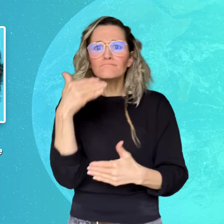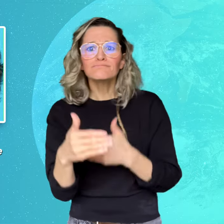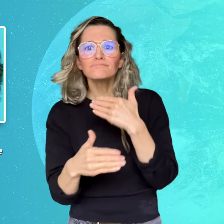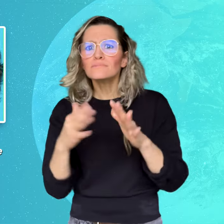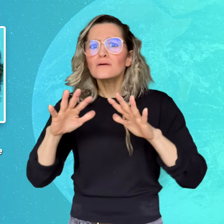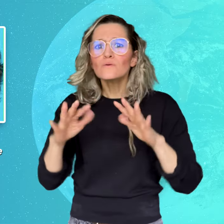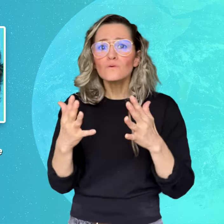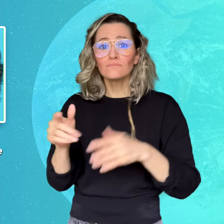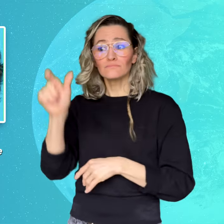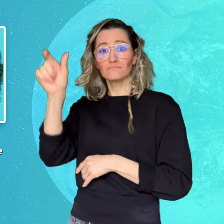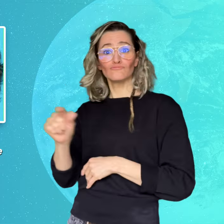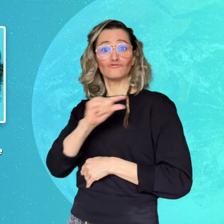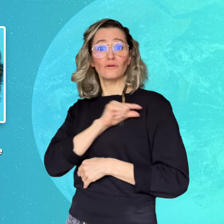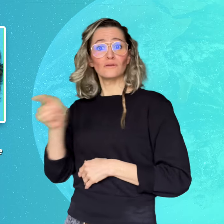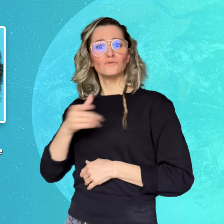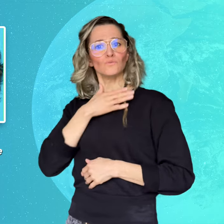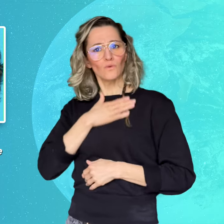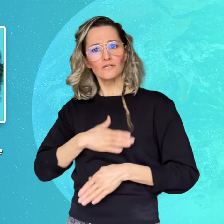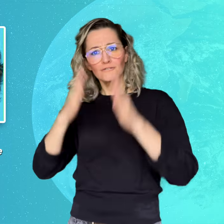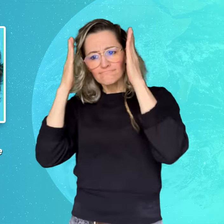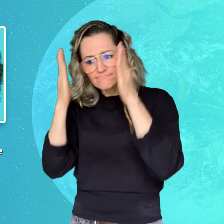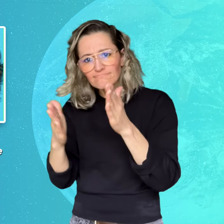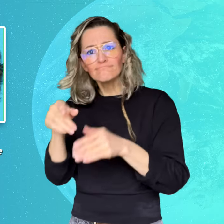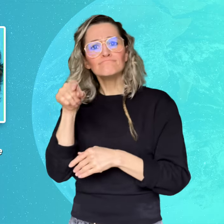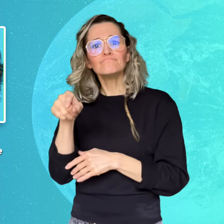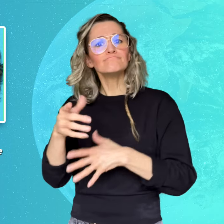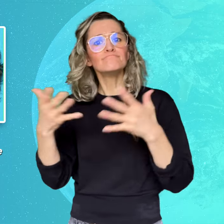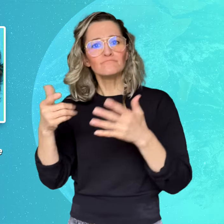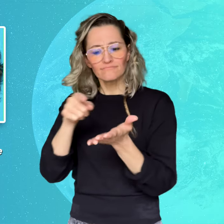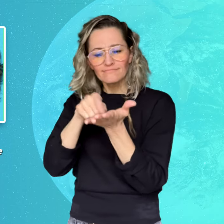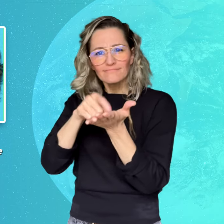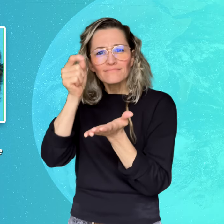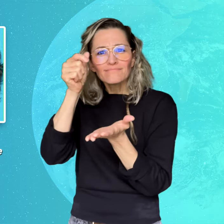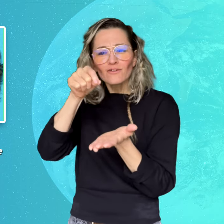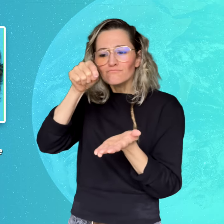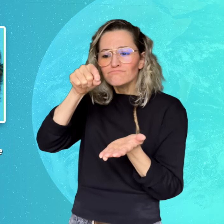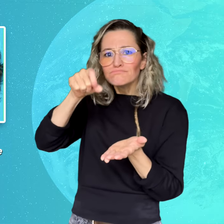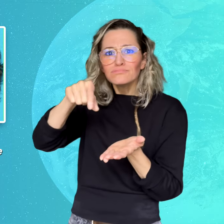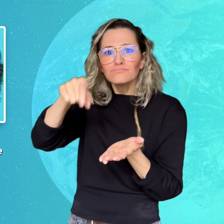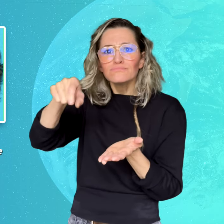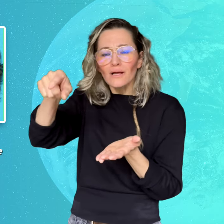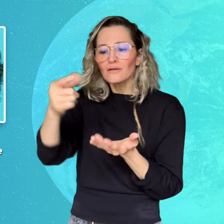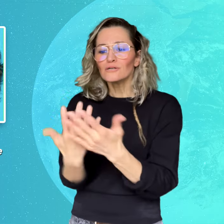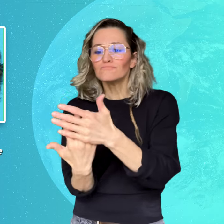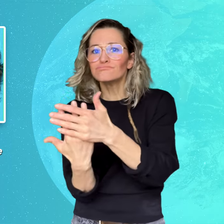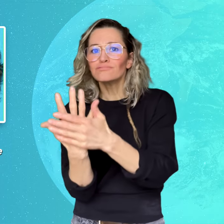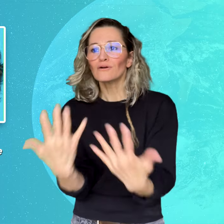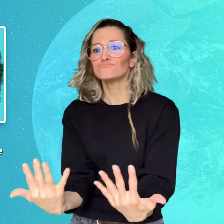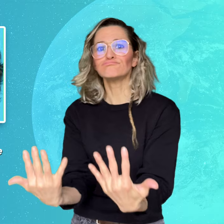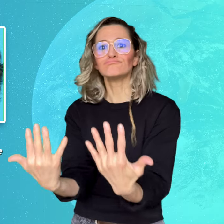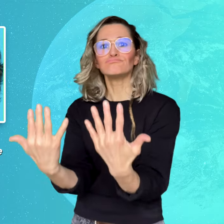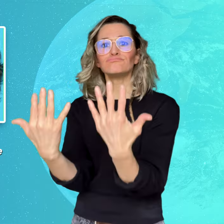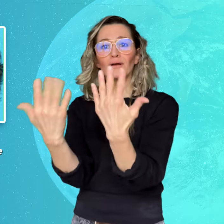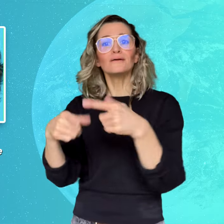products, while Fisher wanted to focus on growing marijuana